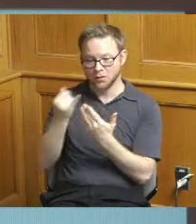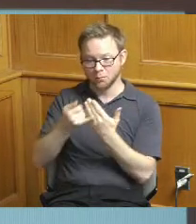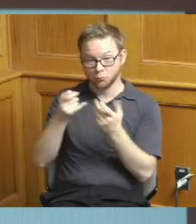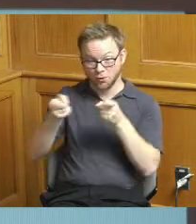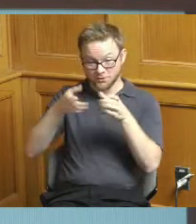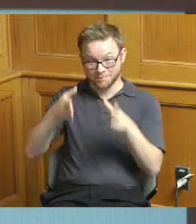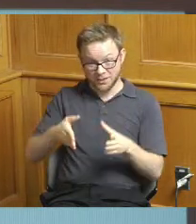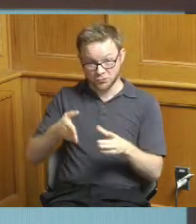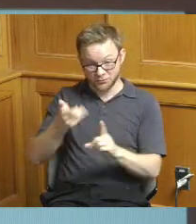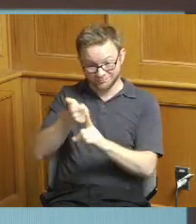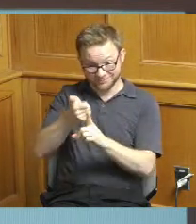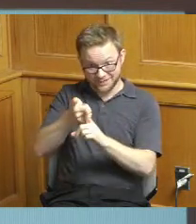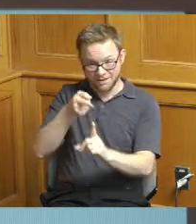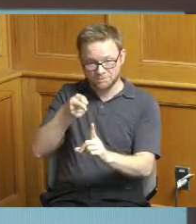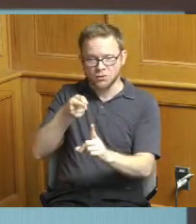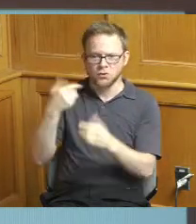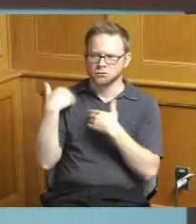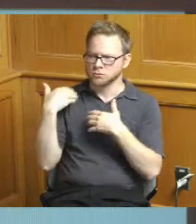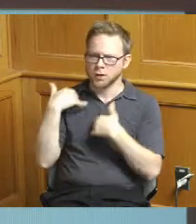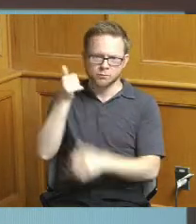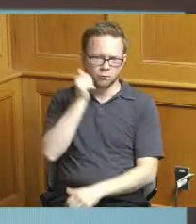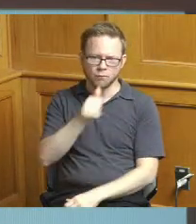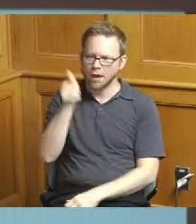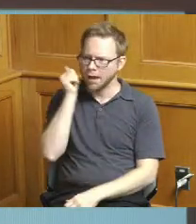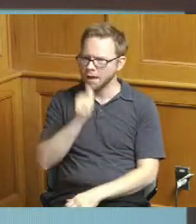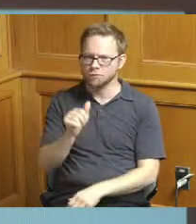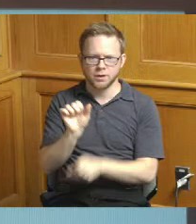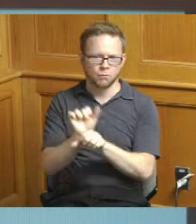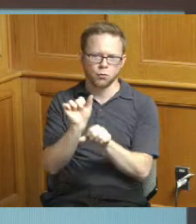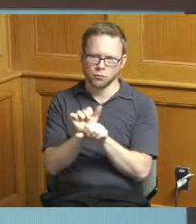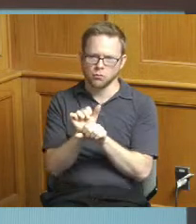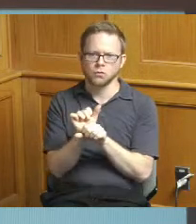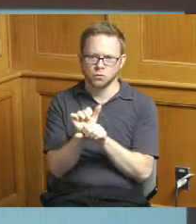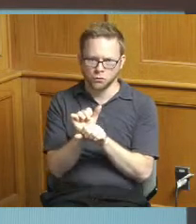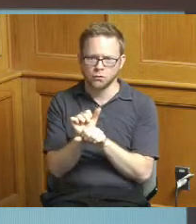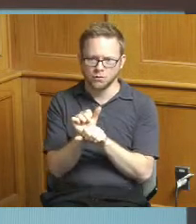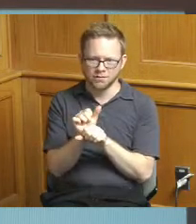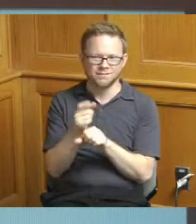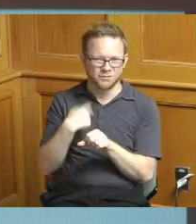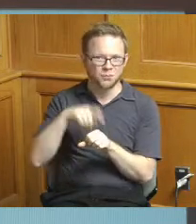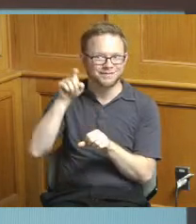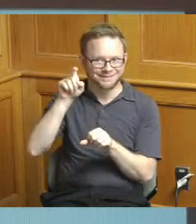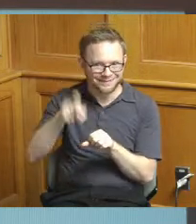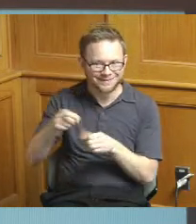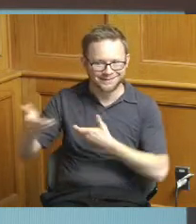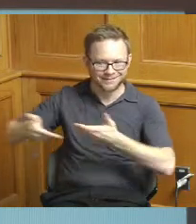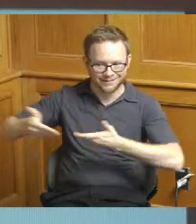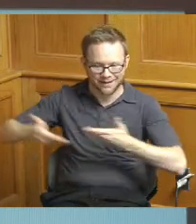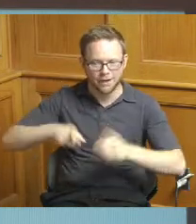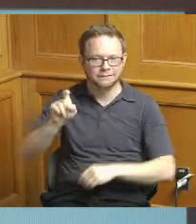responsible for the day-to-day work nor really we need to add resources there we'd have a lot